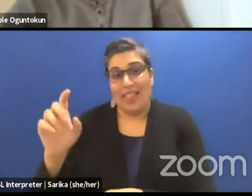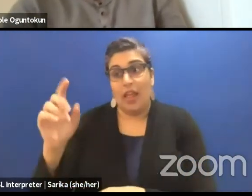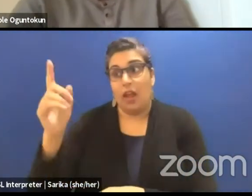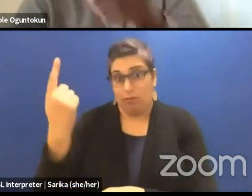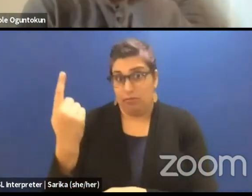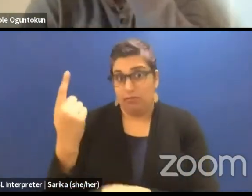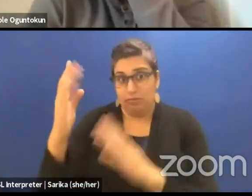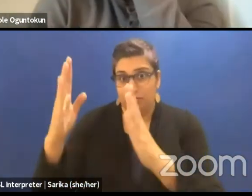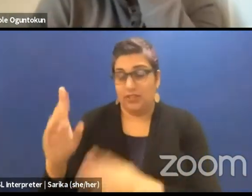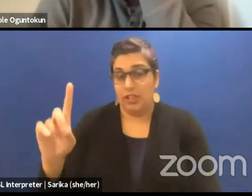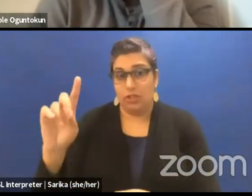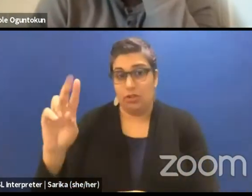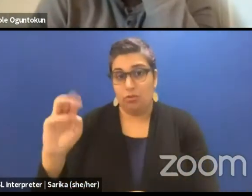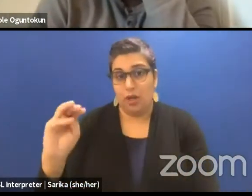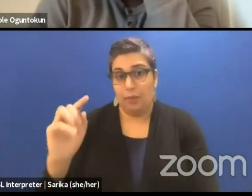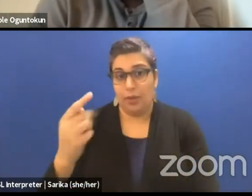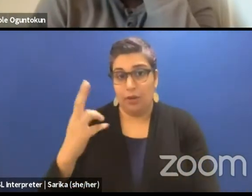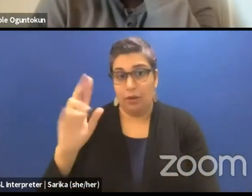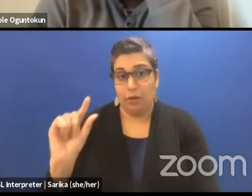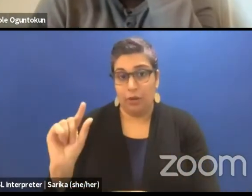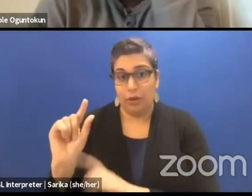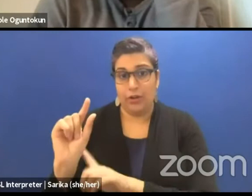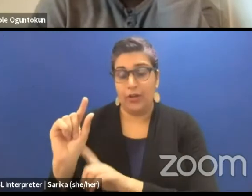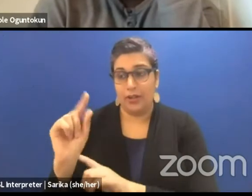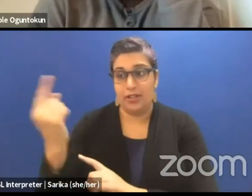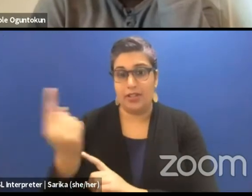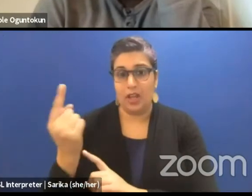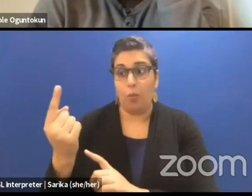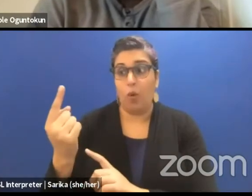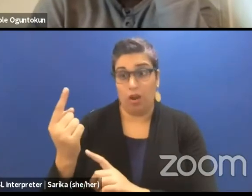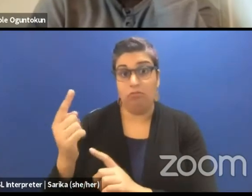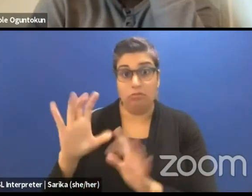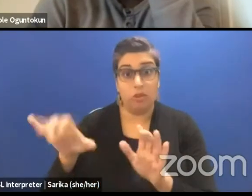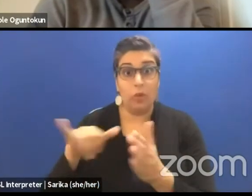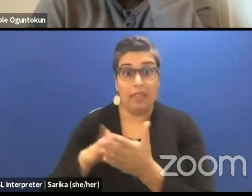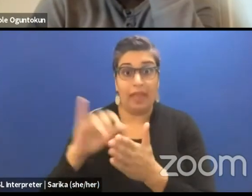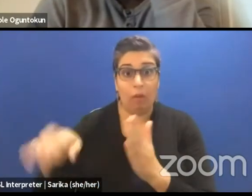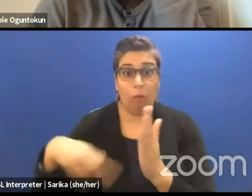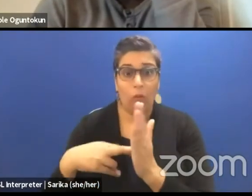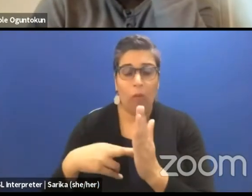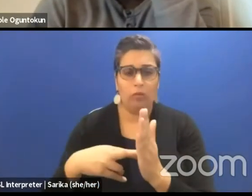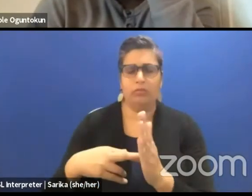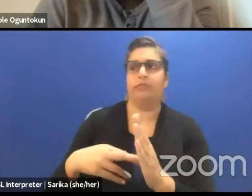as a role and as someone fulfilling this function, it was clear for us also from the beginning